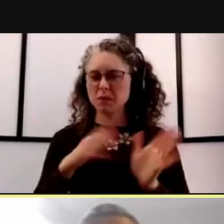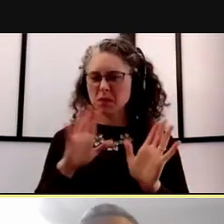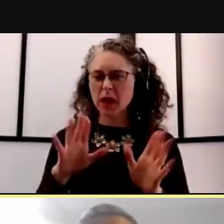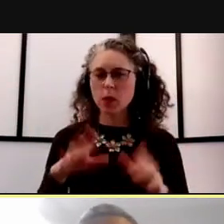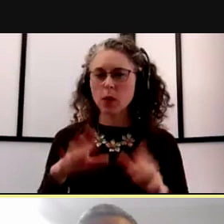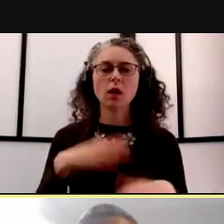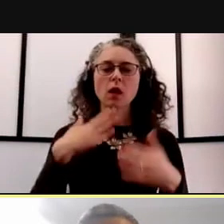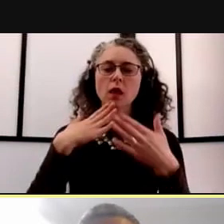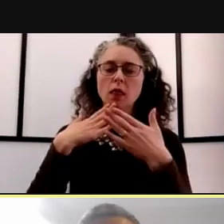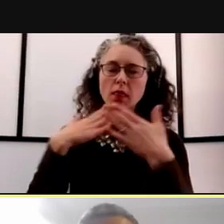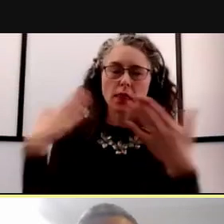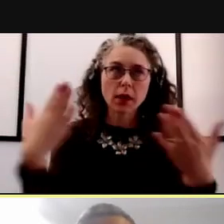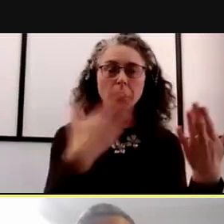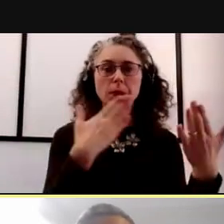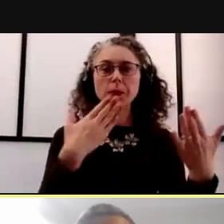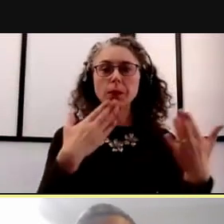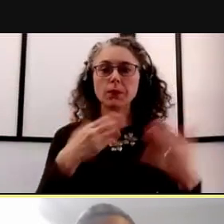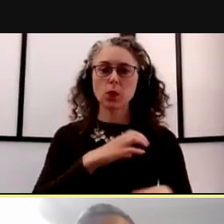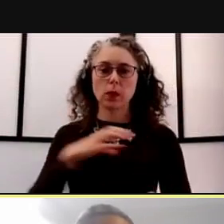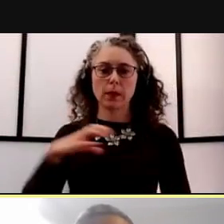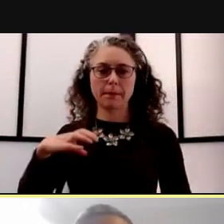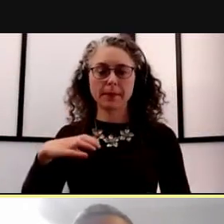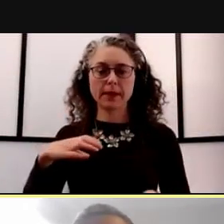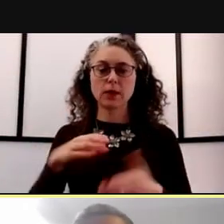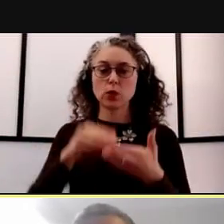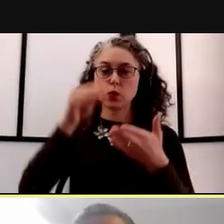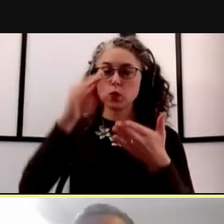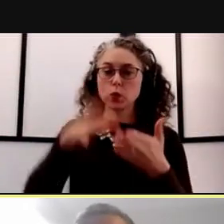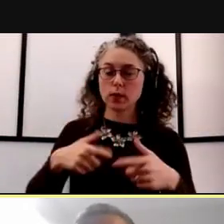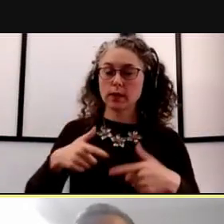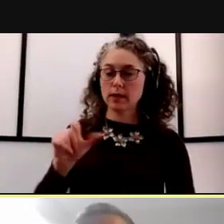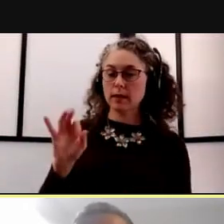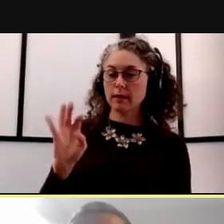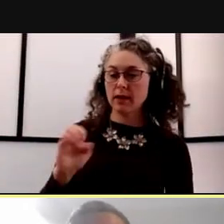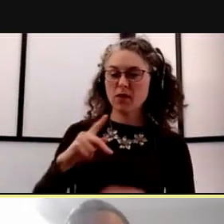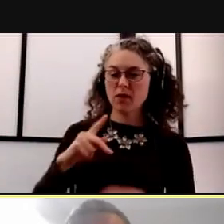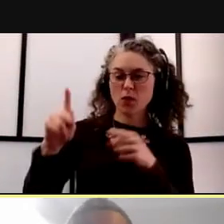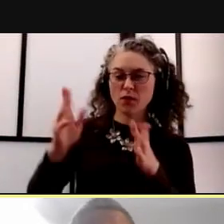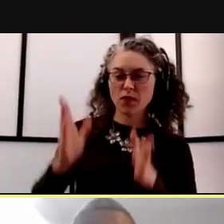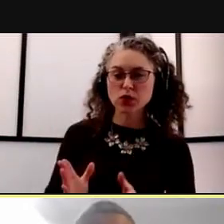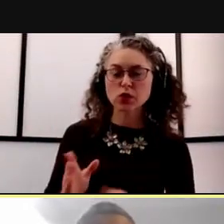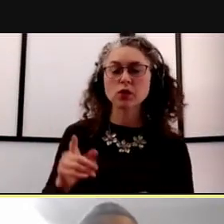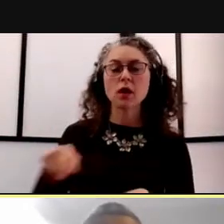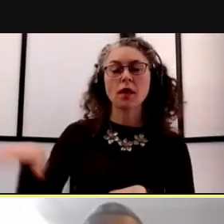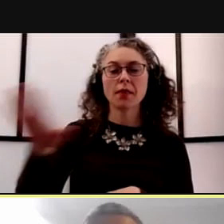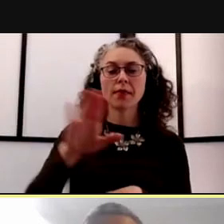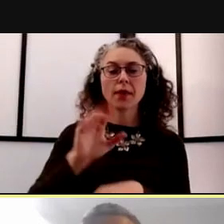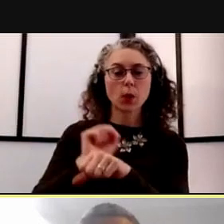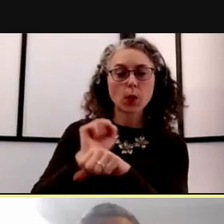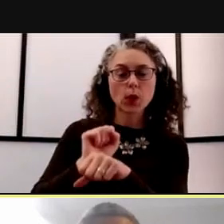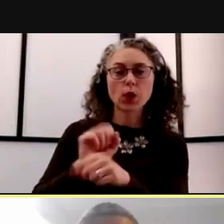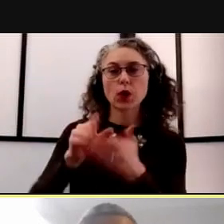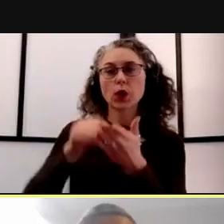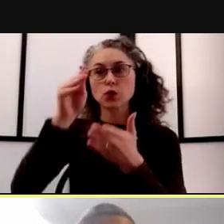of the committee of student life professionals and because of their work and students really complying,